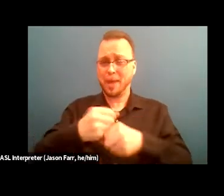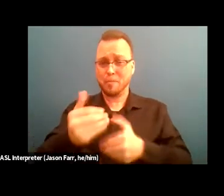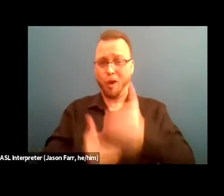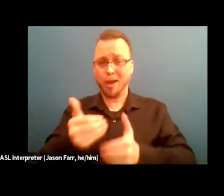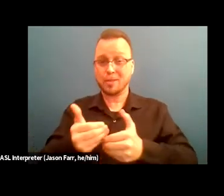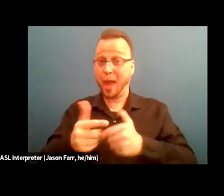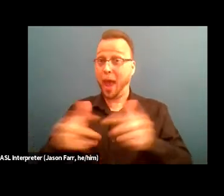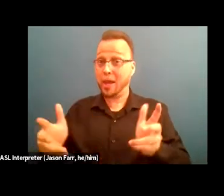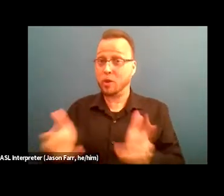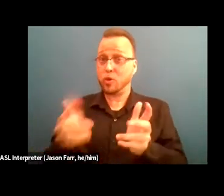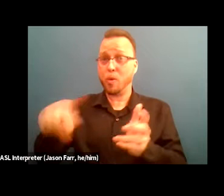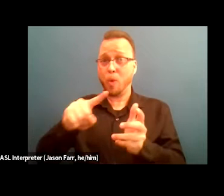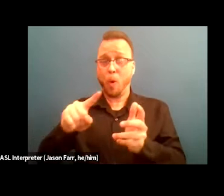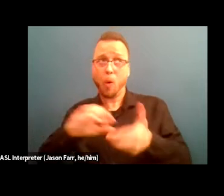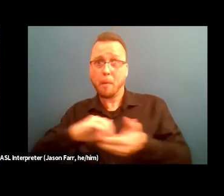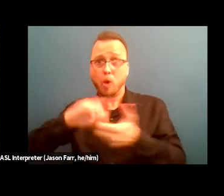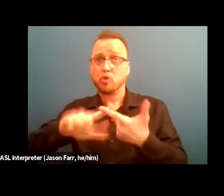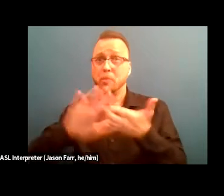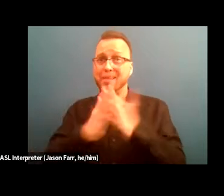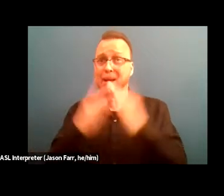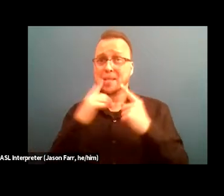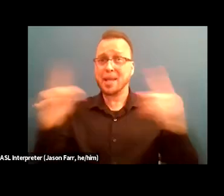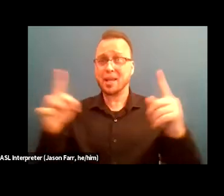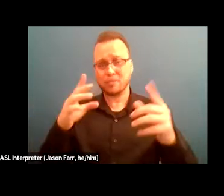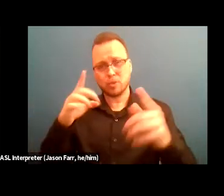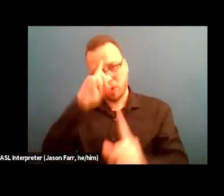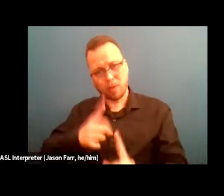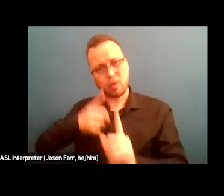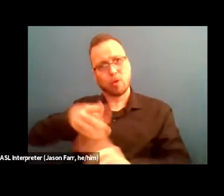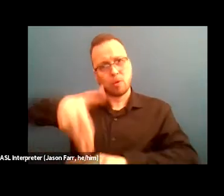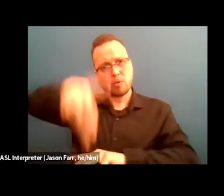successful rooted in shared power, authority, right?